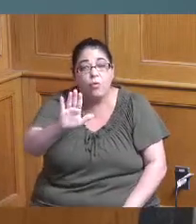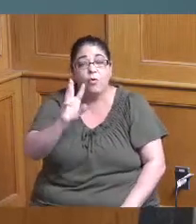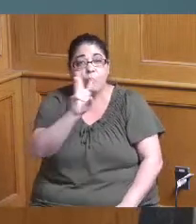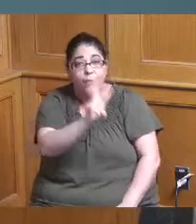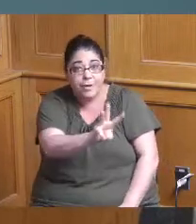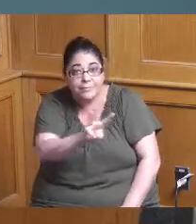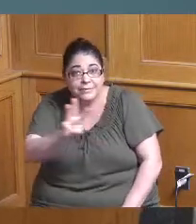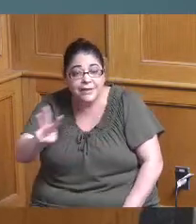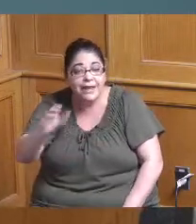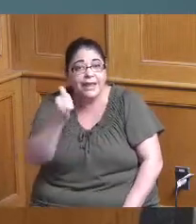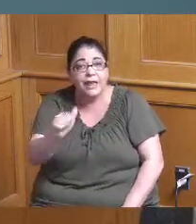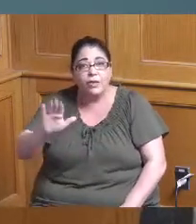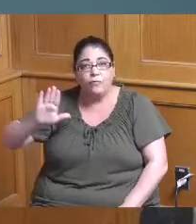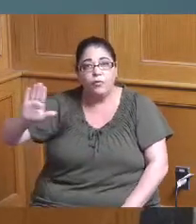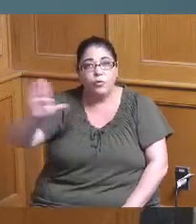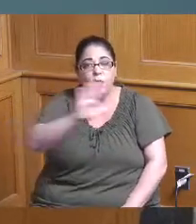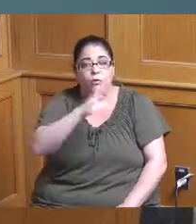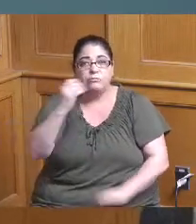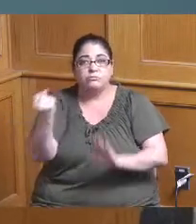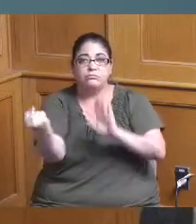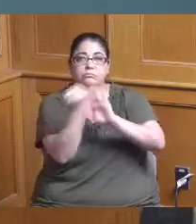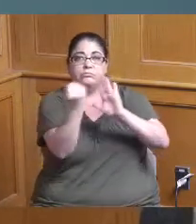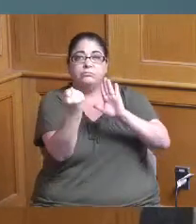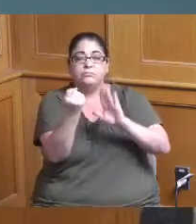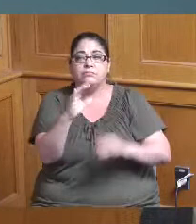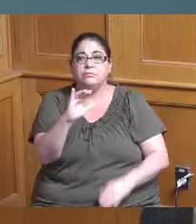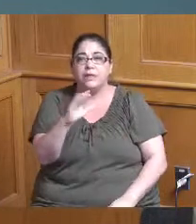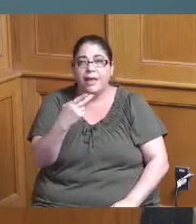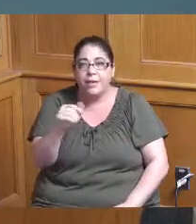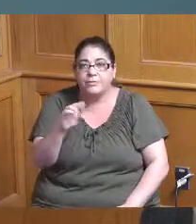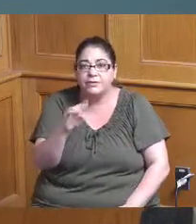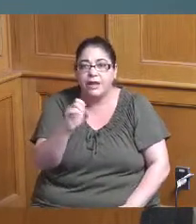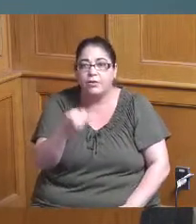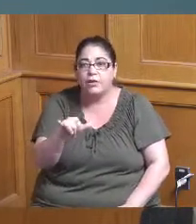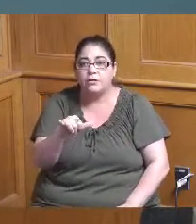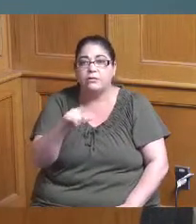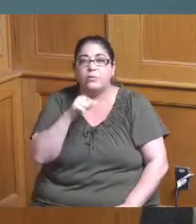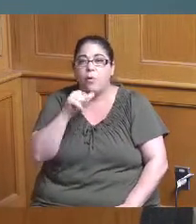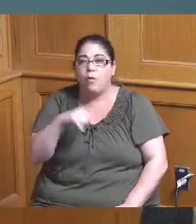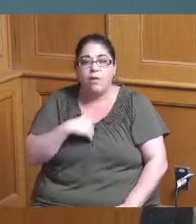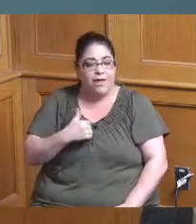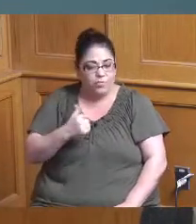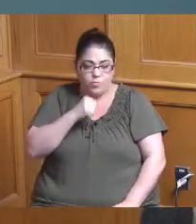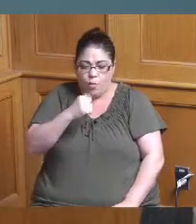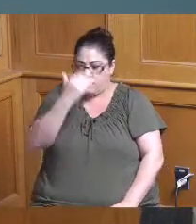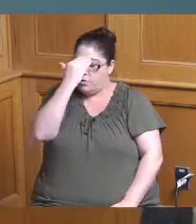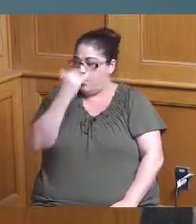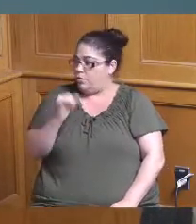or whatever nobody would know that Hamilton County really has anything to do am I confusing you